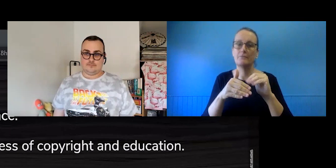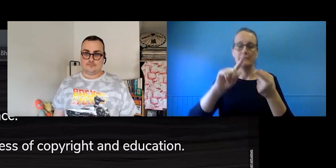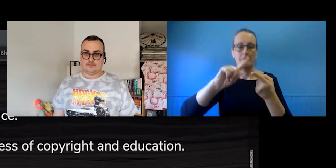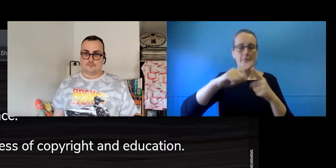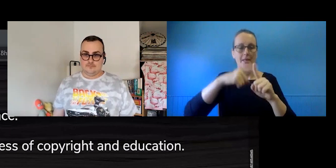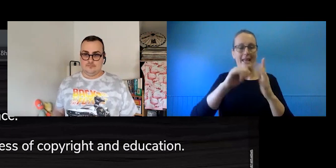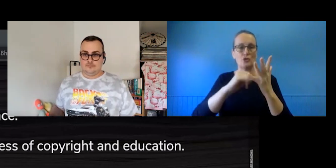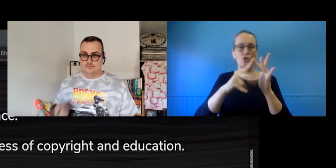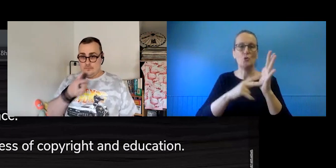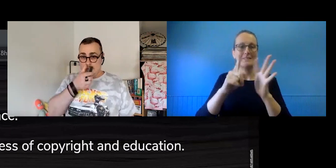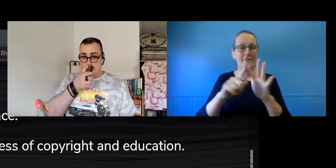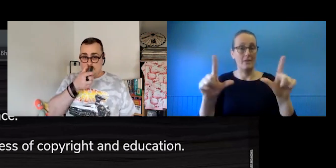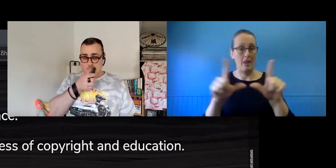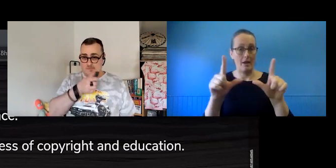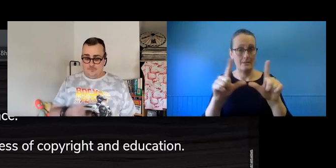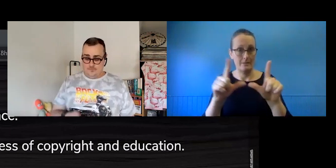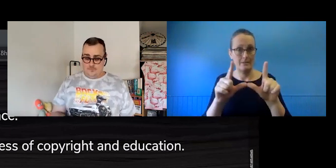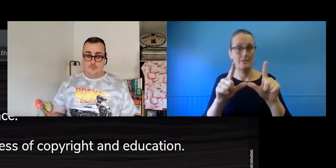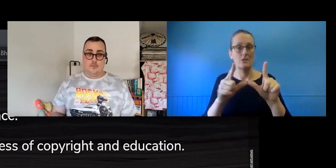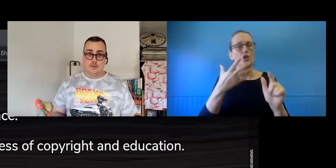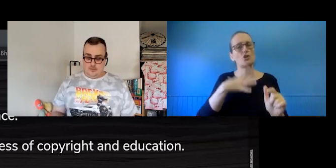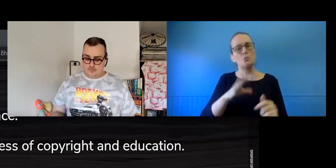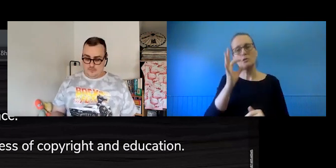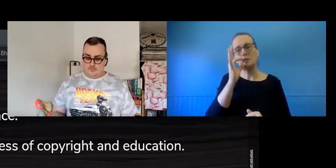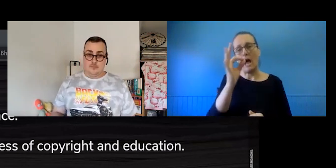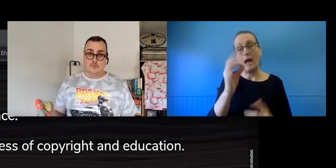licensing from Amy. Amy want DOS know, "If you grant an exclusive